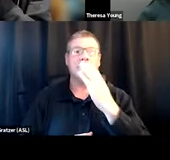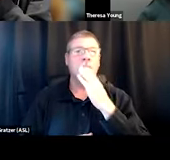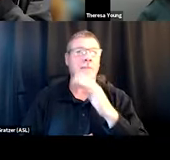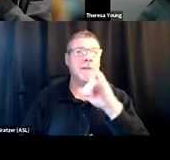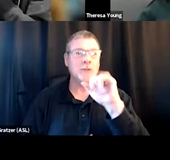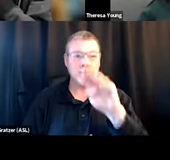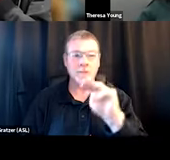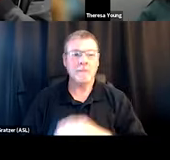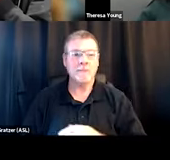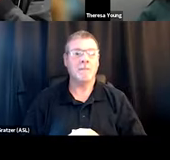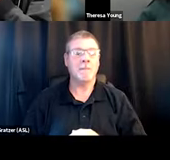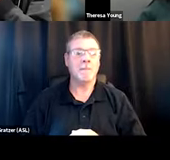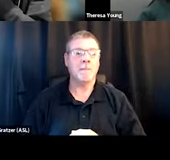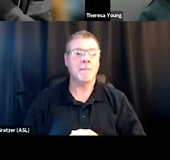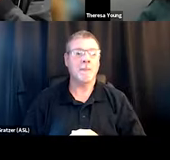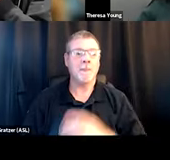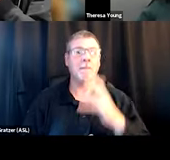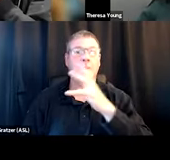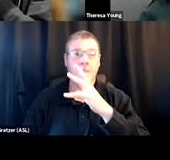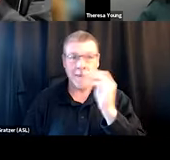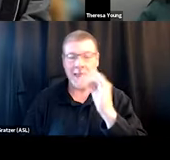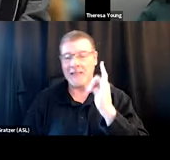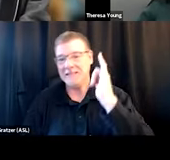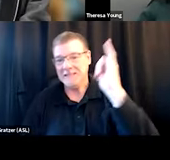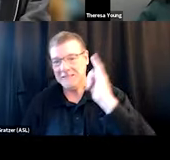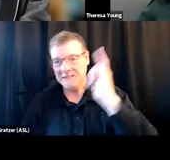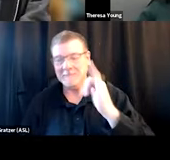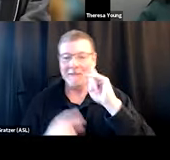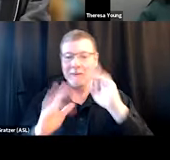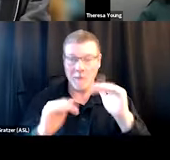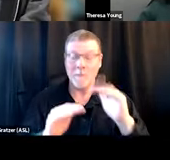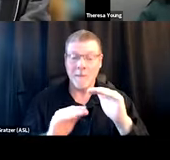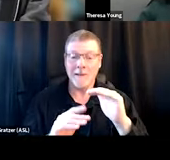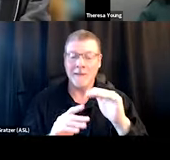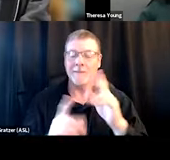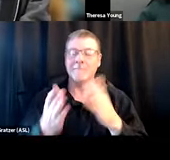And I hope, like you hope, that it expanded people's perspectives